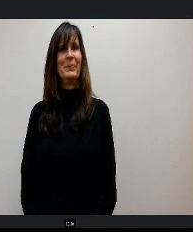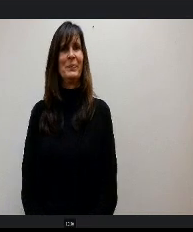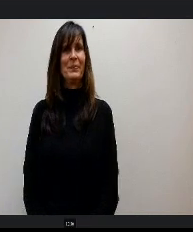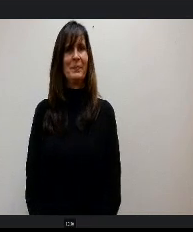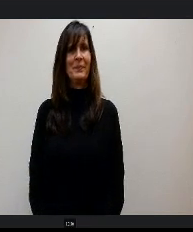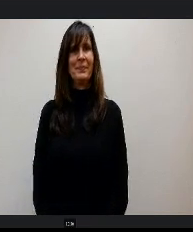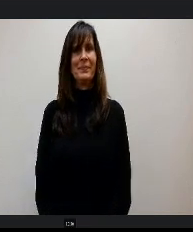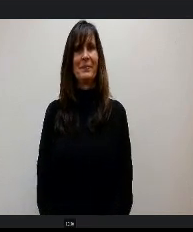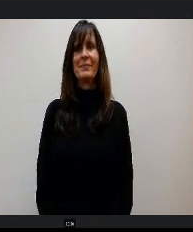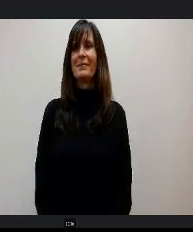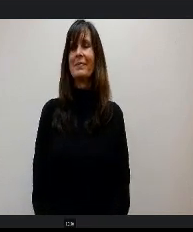Hey, item.